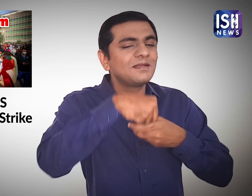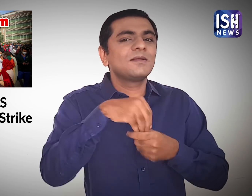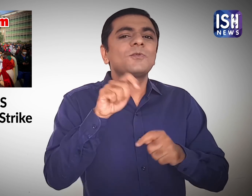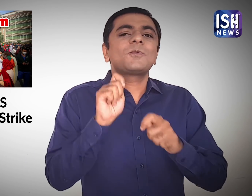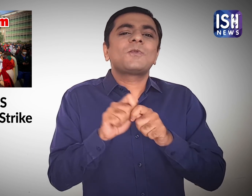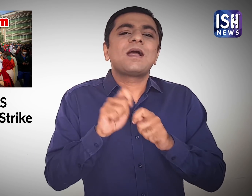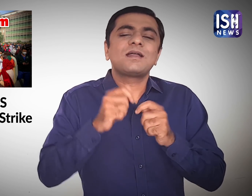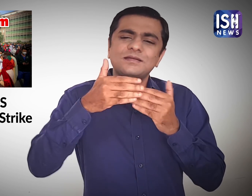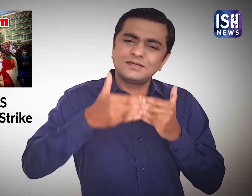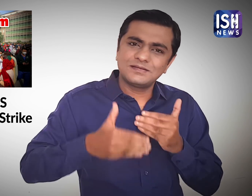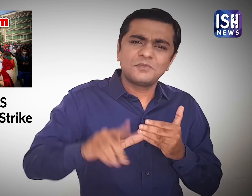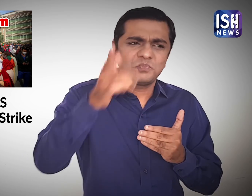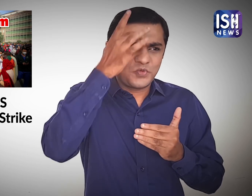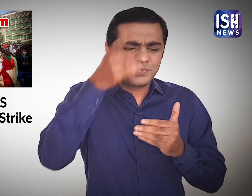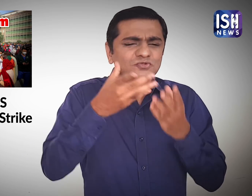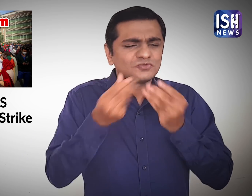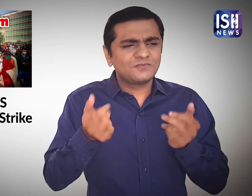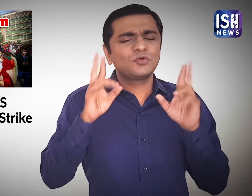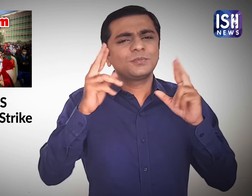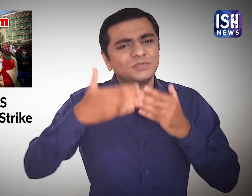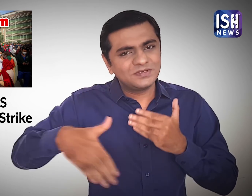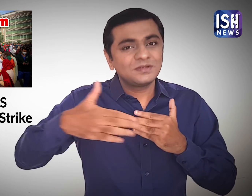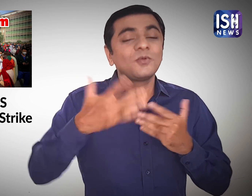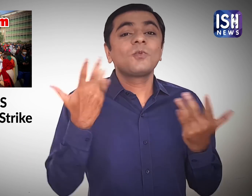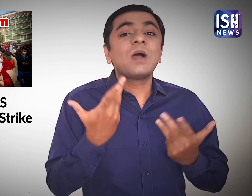We are a family and the problems will resolve soon.